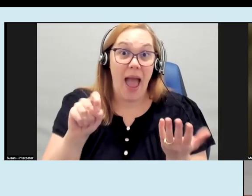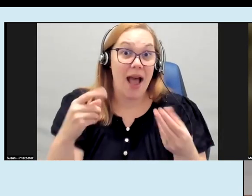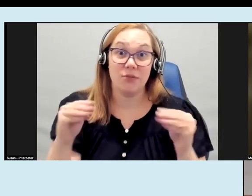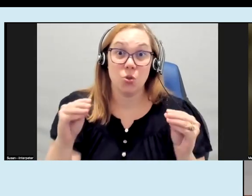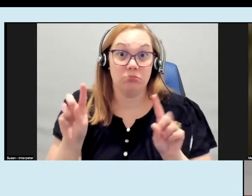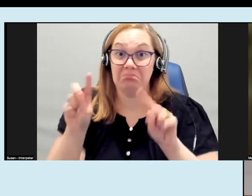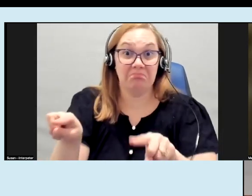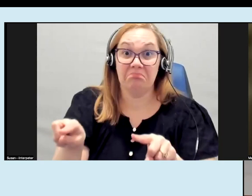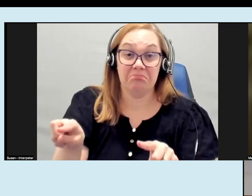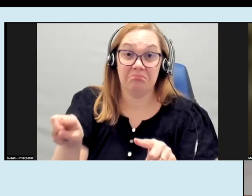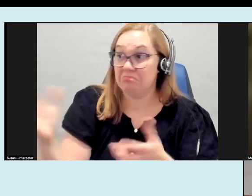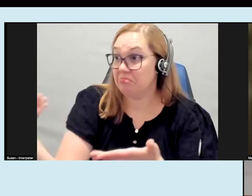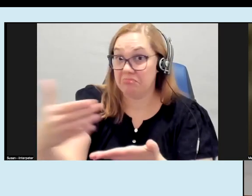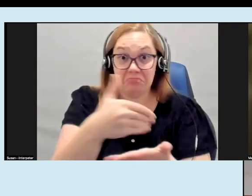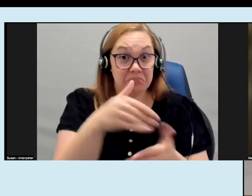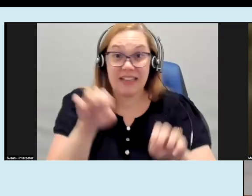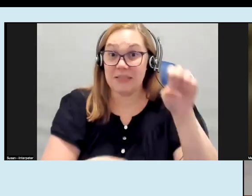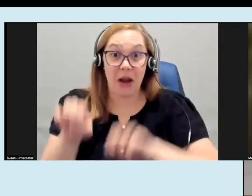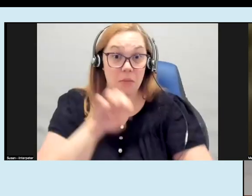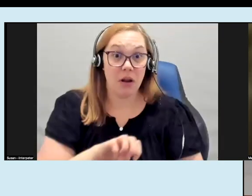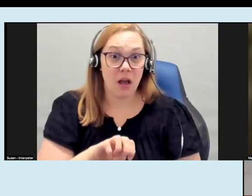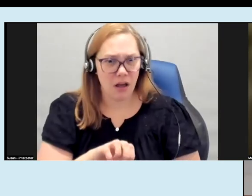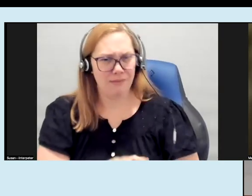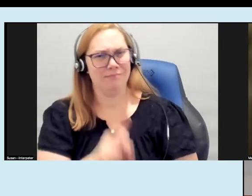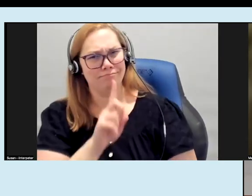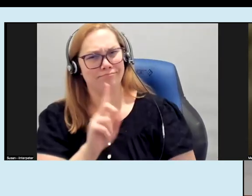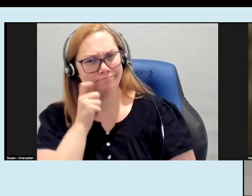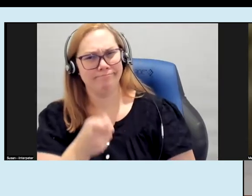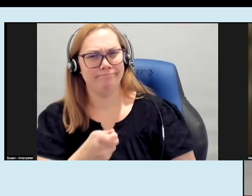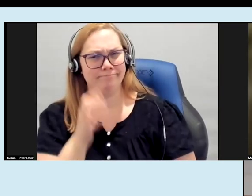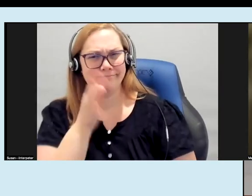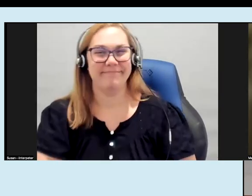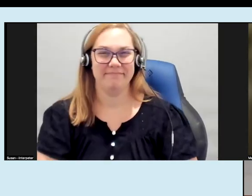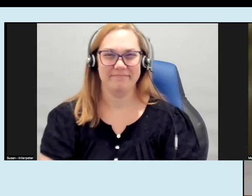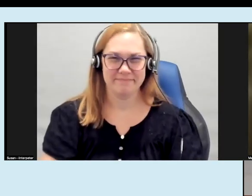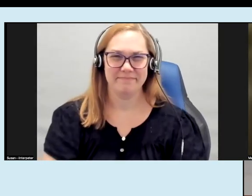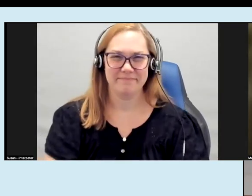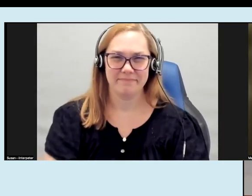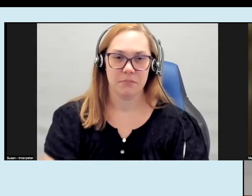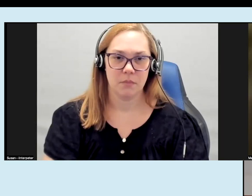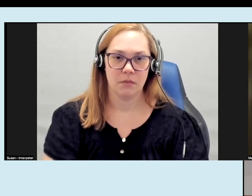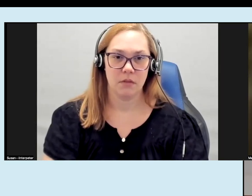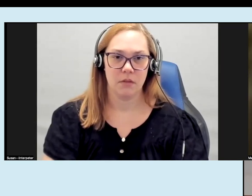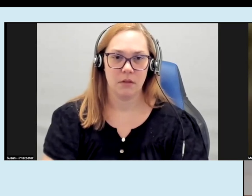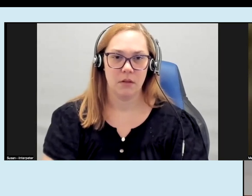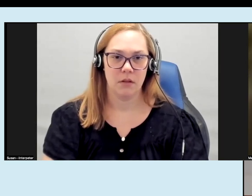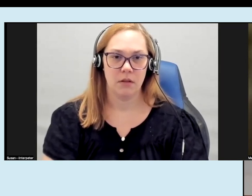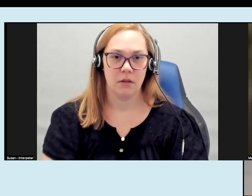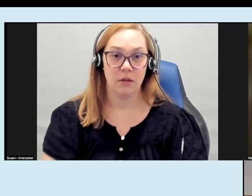started experimenting yeah that's really cool um would you say that this tactile work is some